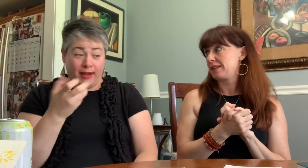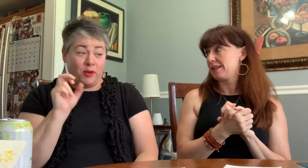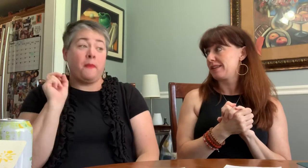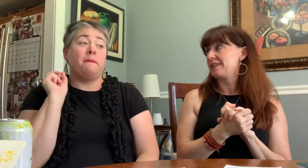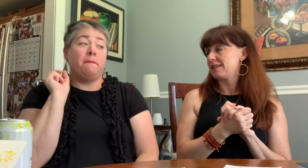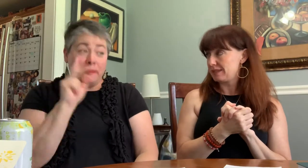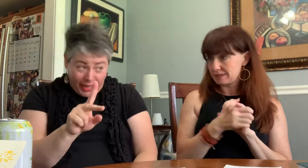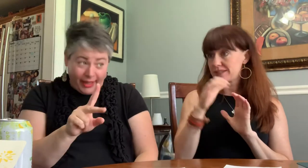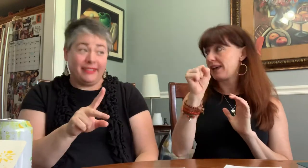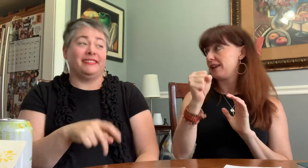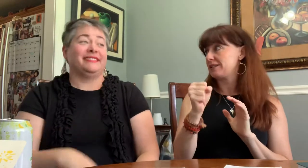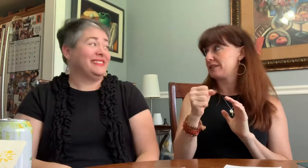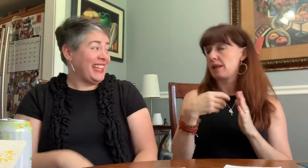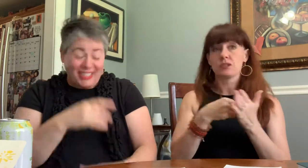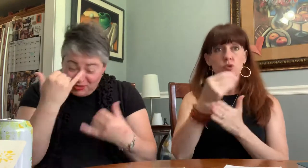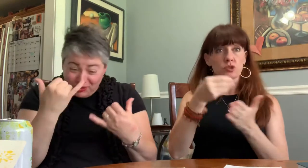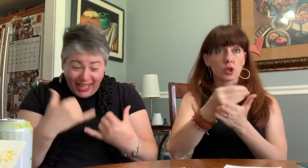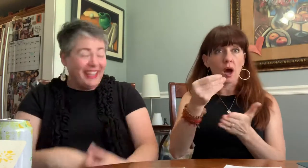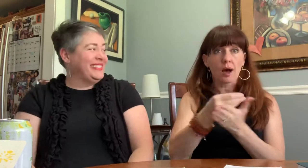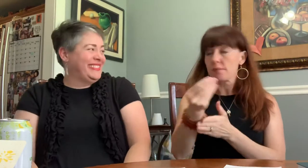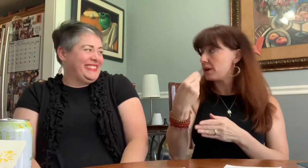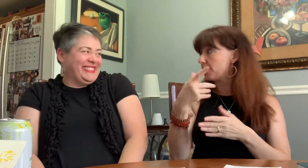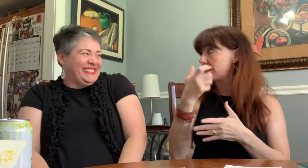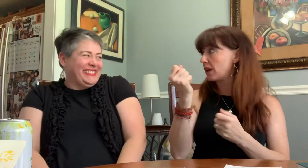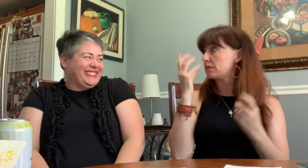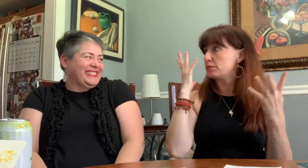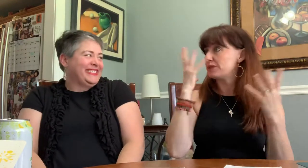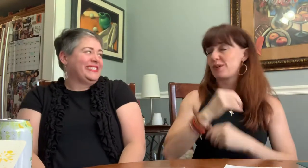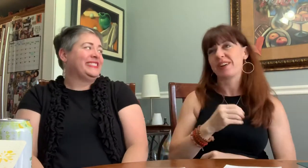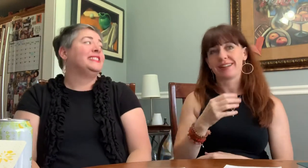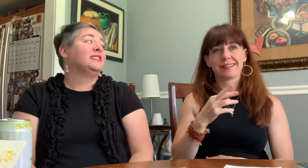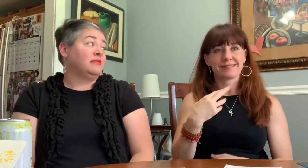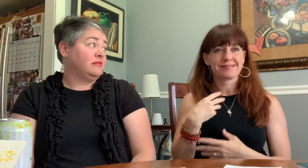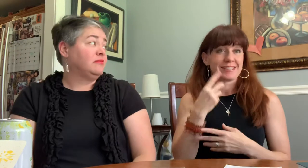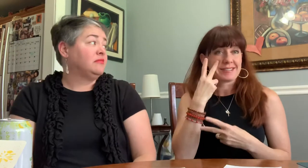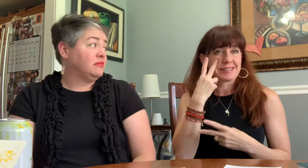We will definitely go back... and shop...